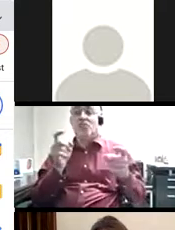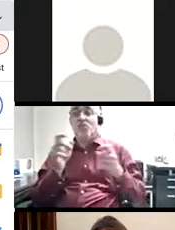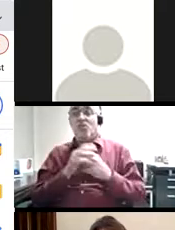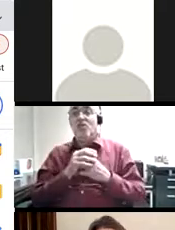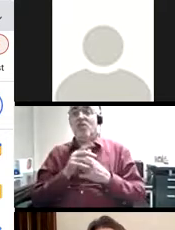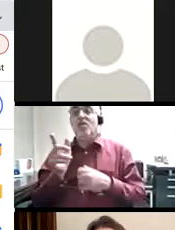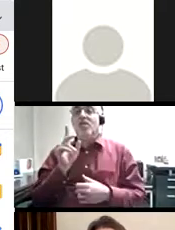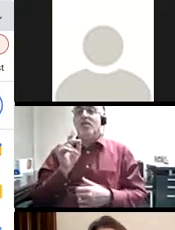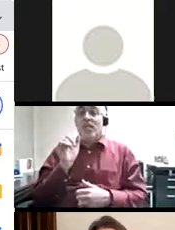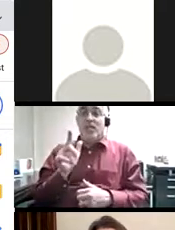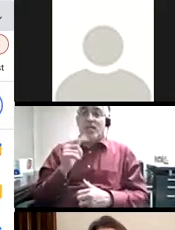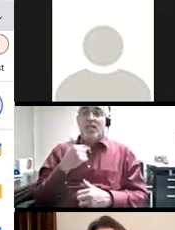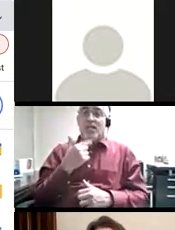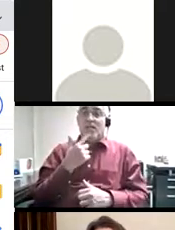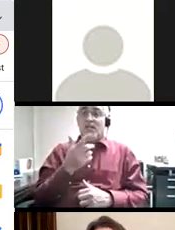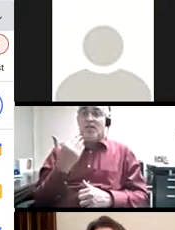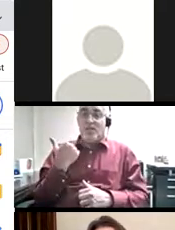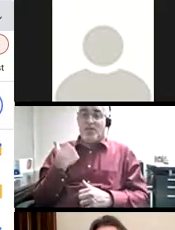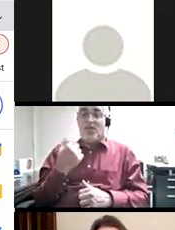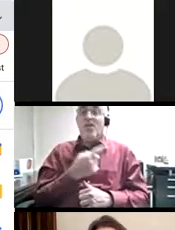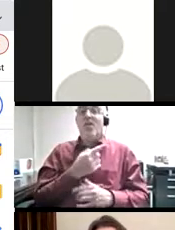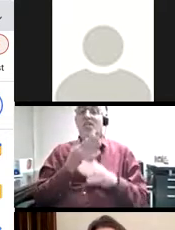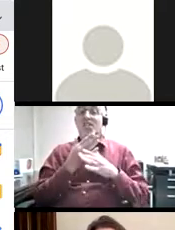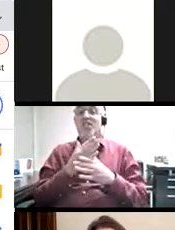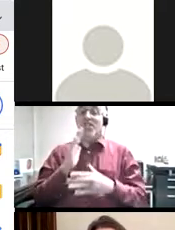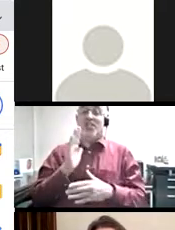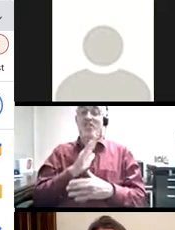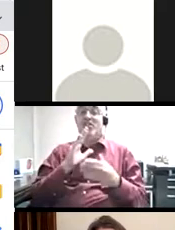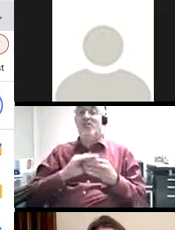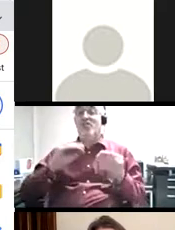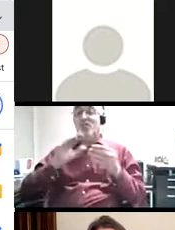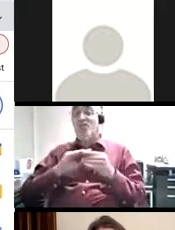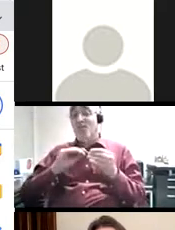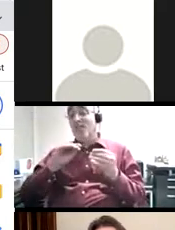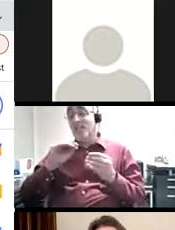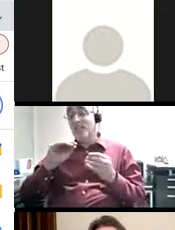unfolding in the social fabric of our class. Daniel, who I mentioned before and shared his